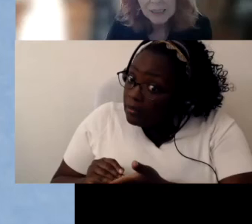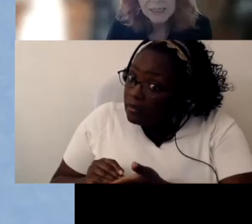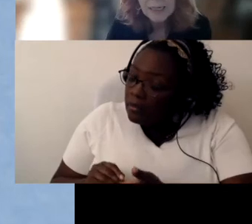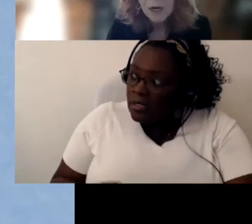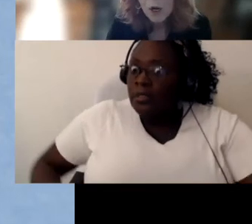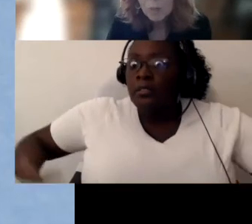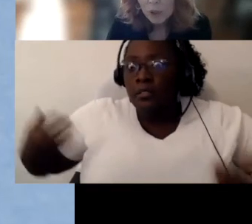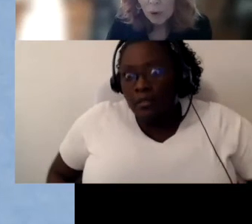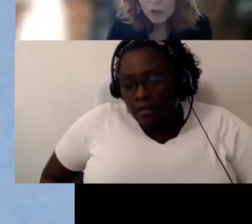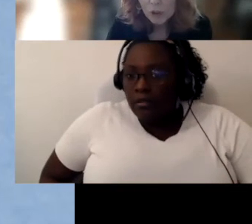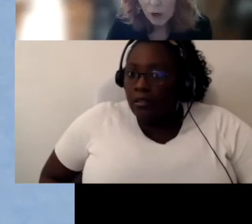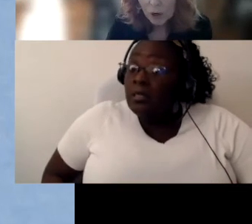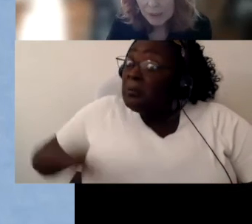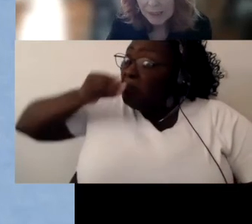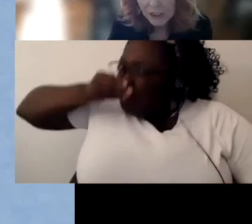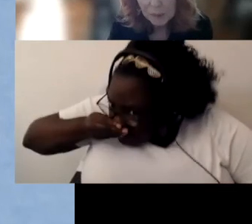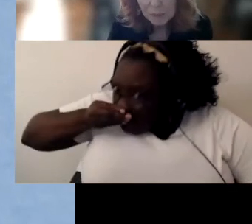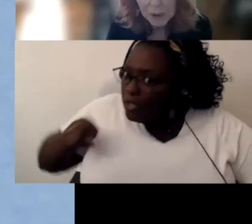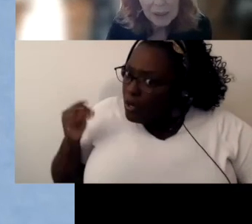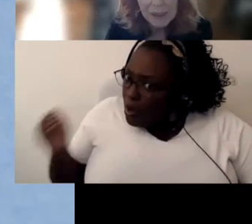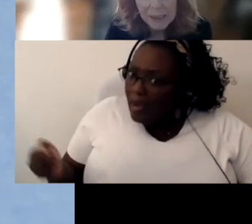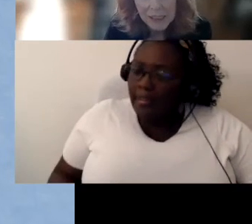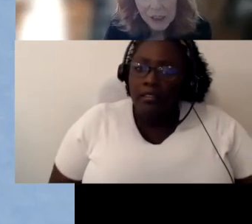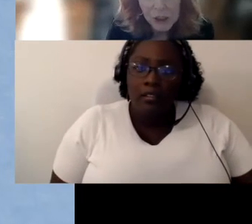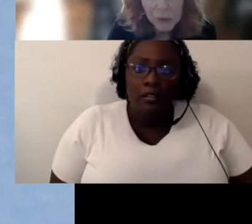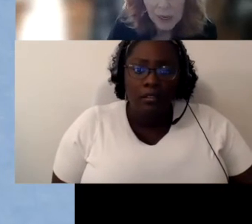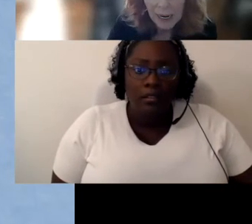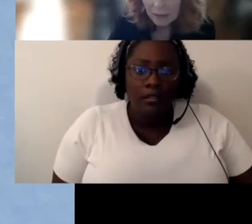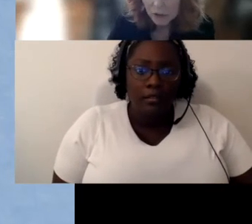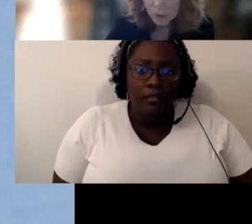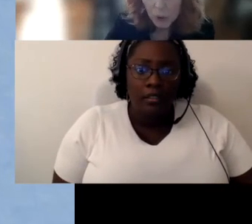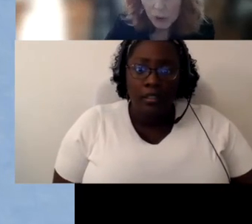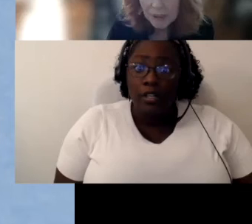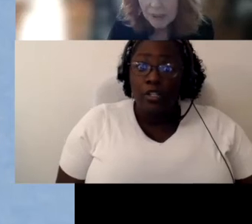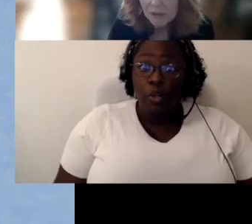Blow your nose, and then she put the tissue out toward the little girl. Well, the little